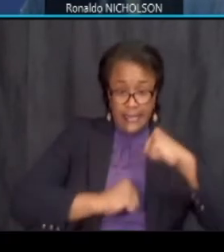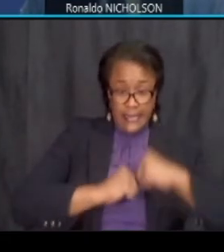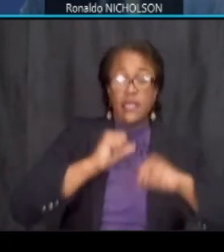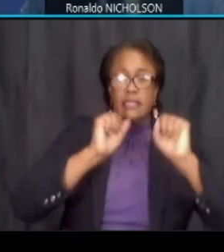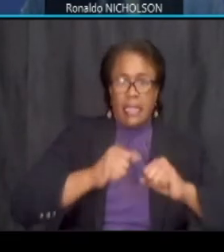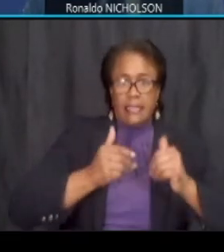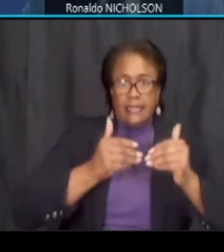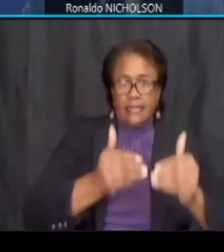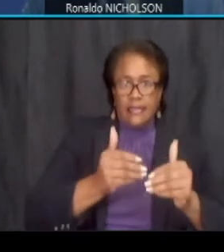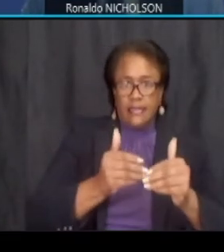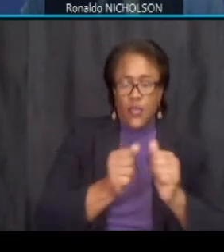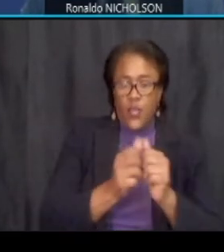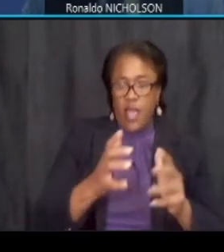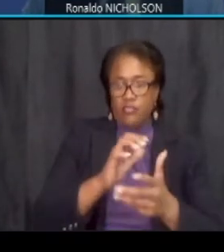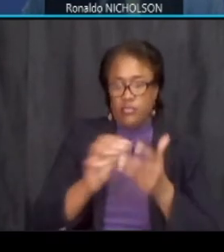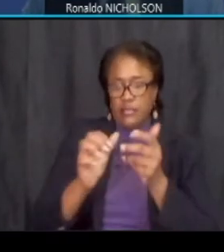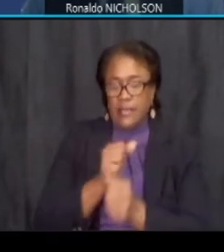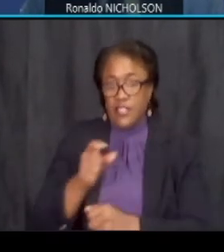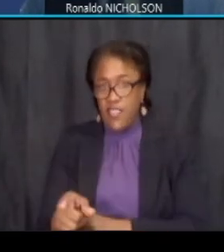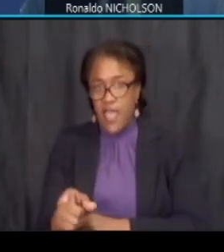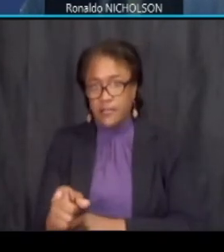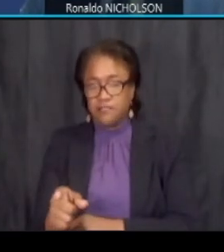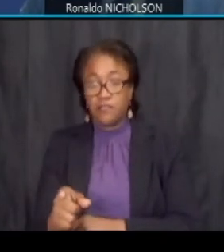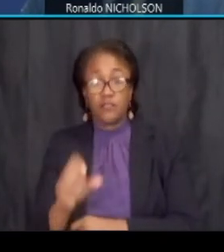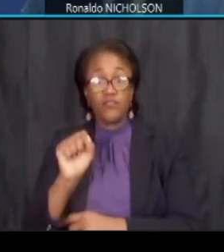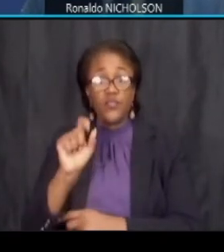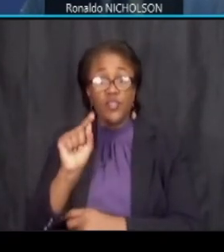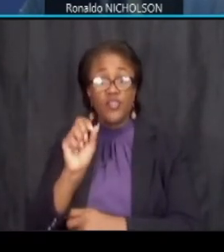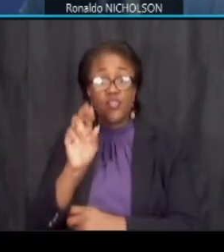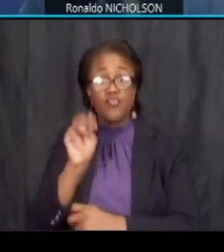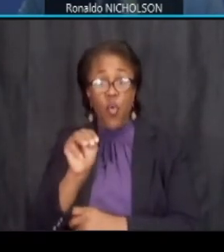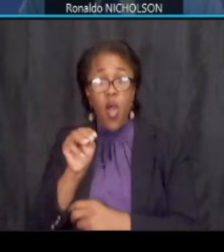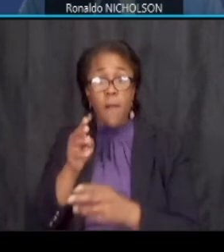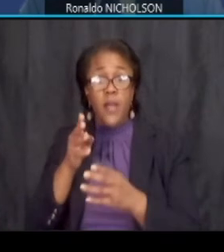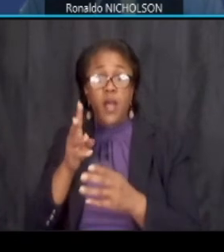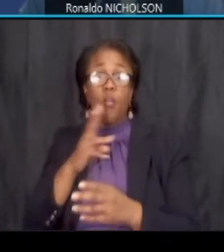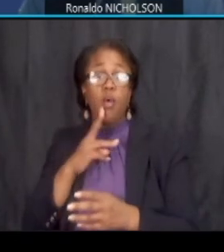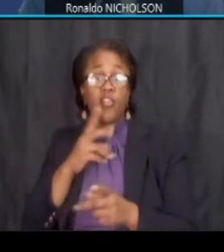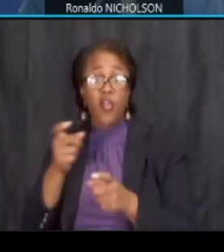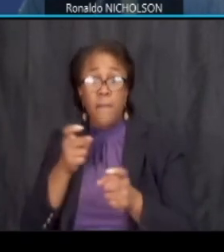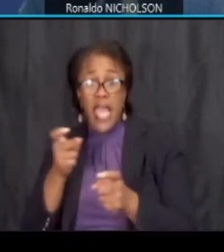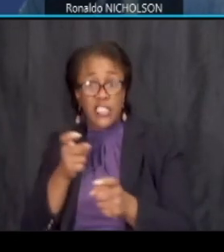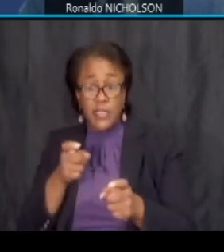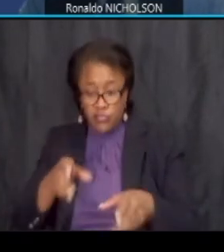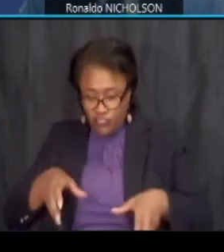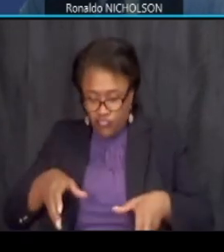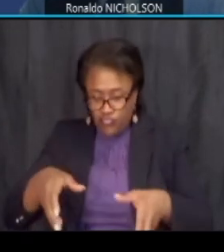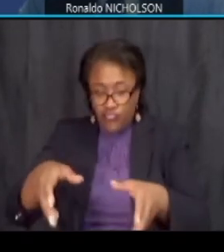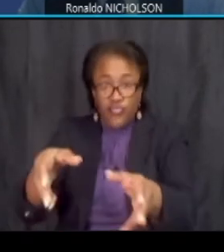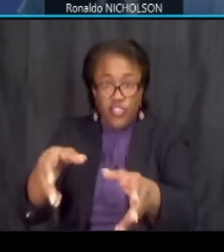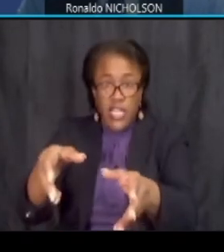whether that's storm water management drainage whether it's the new bridges and their foundations